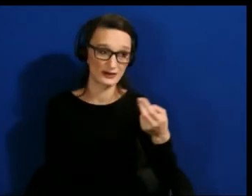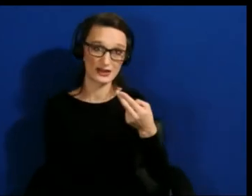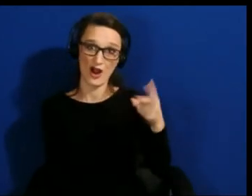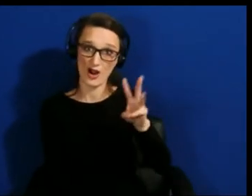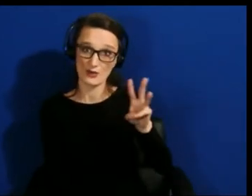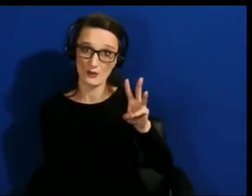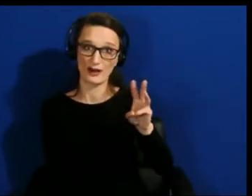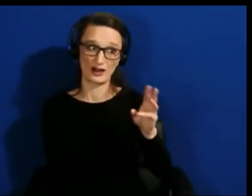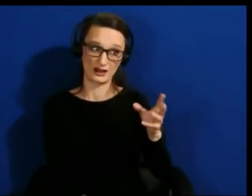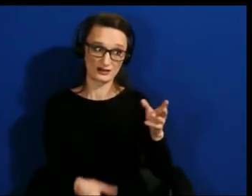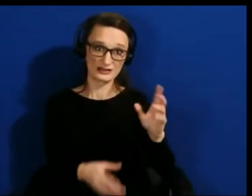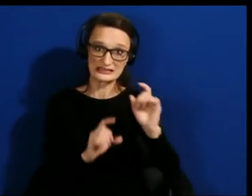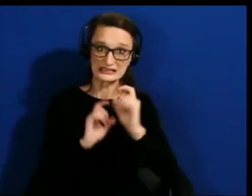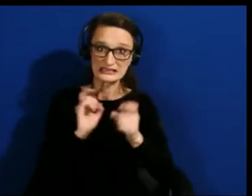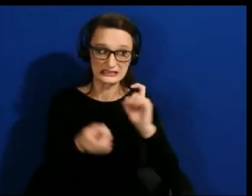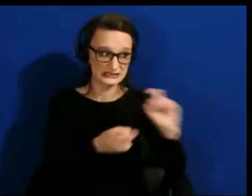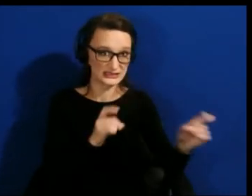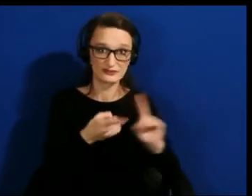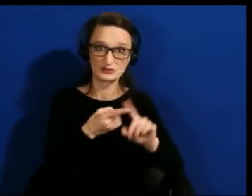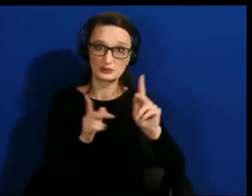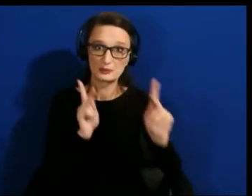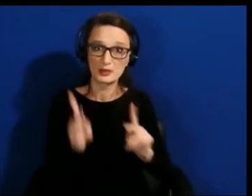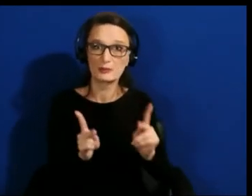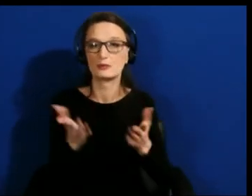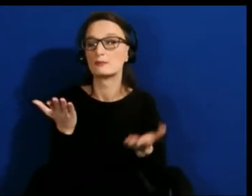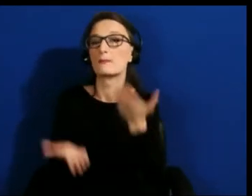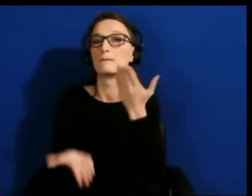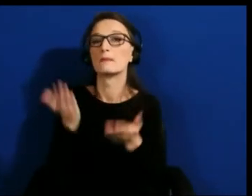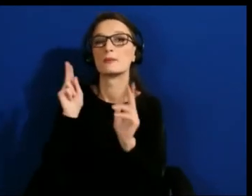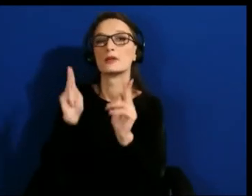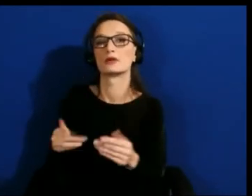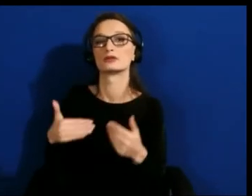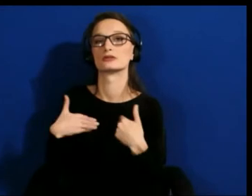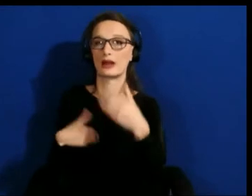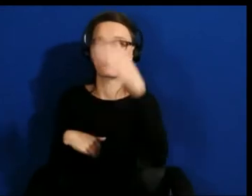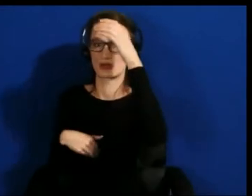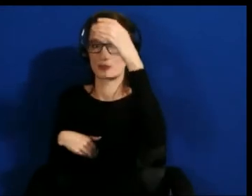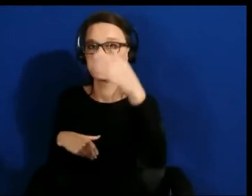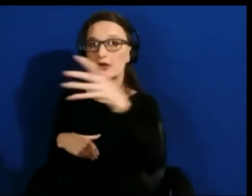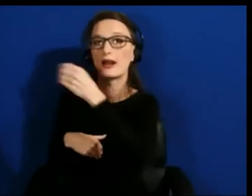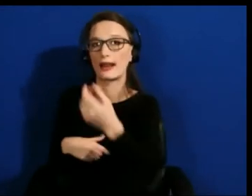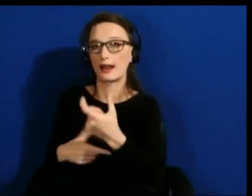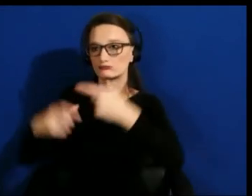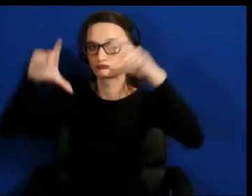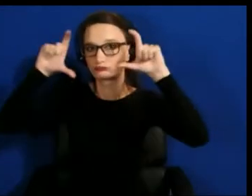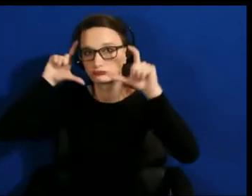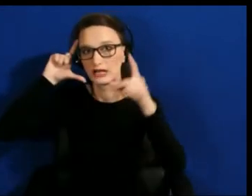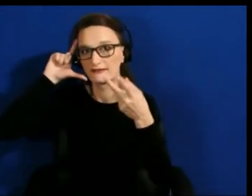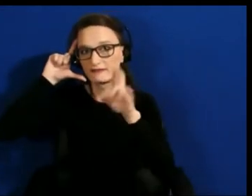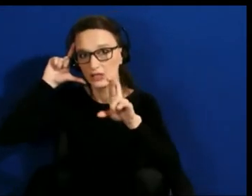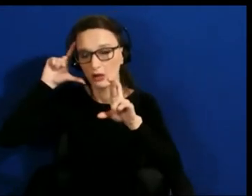If somebody has a computer and let's say a VR headset and a good internet connection